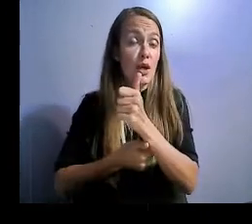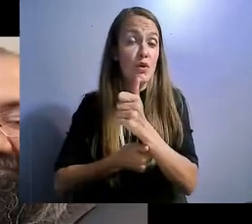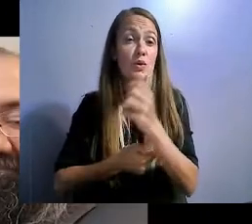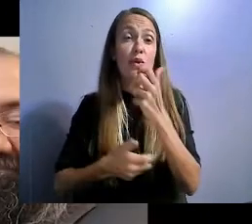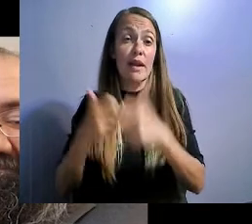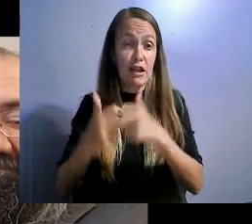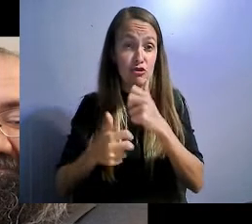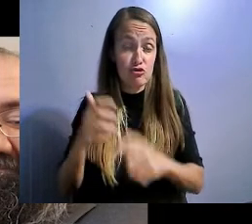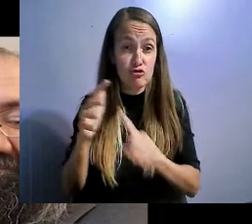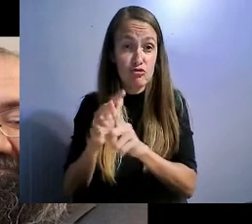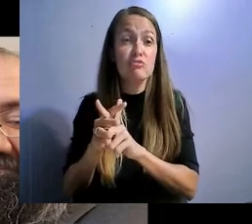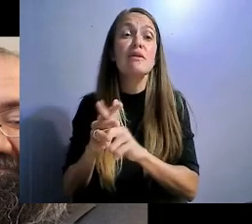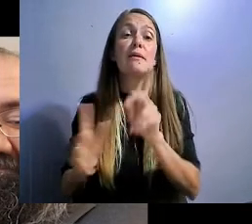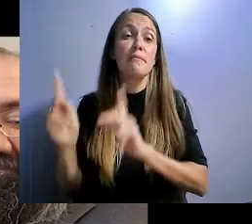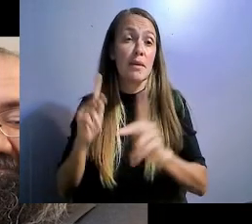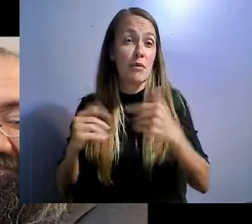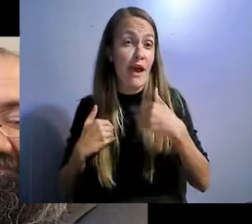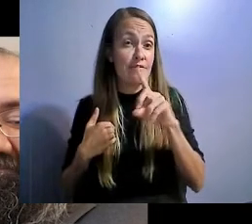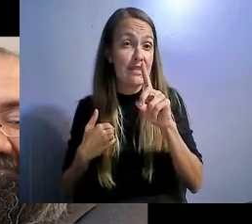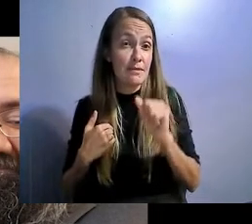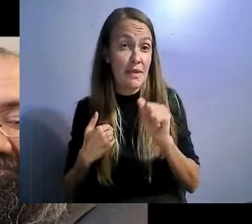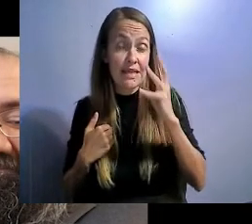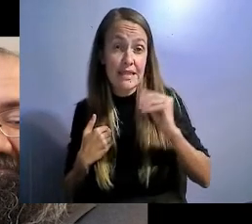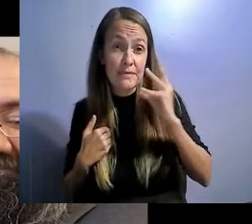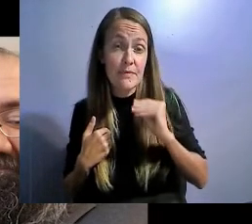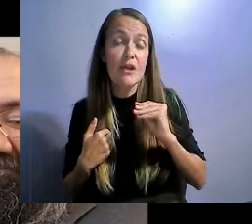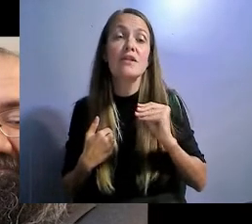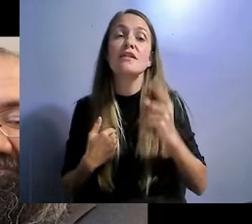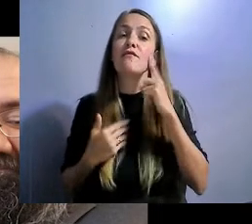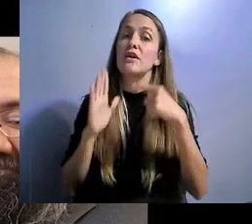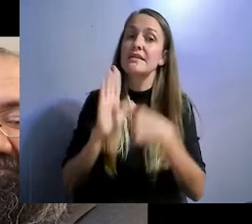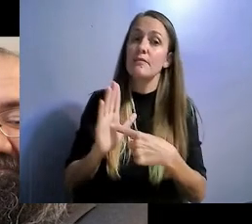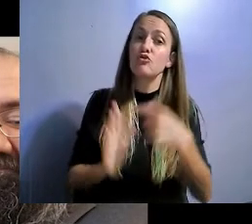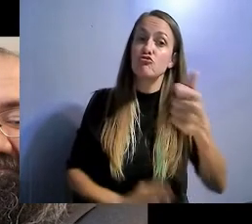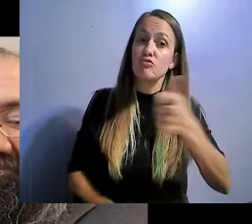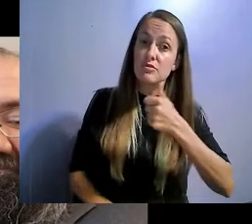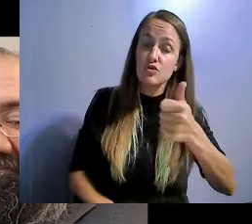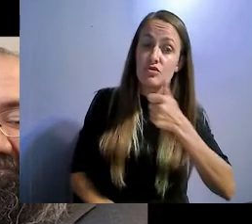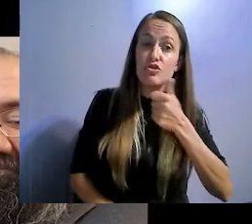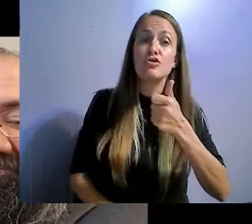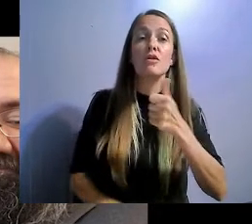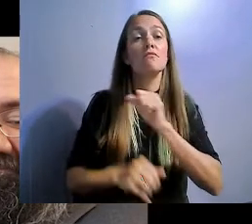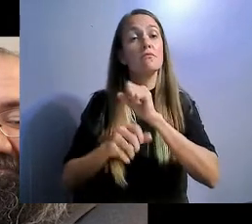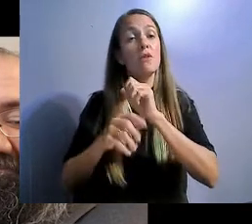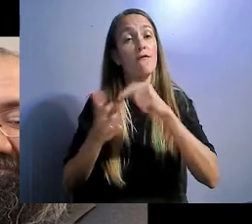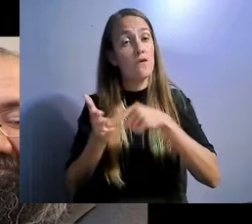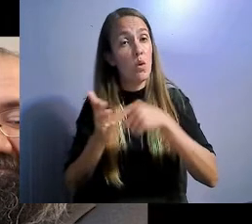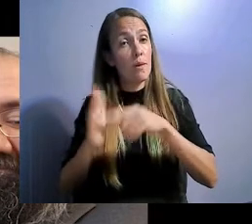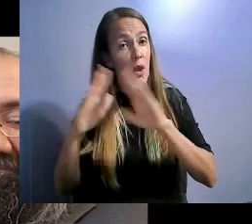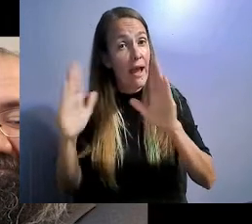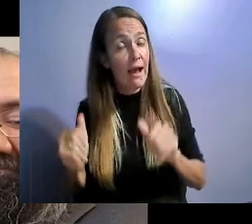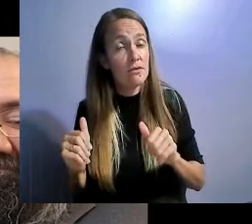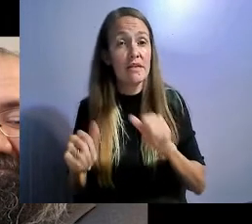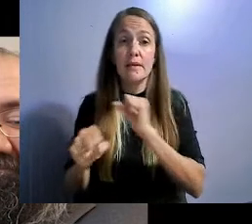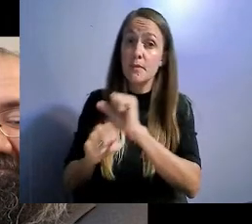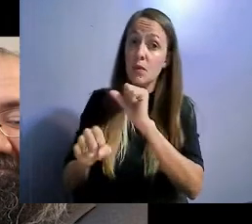affordable housing, employment, and equitable healthcare, are made possible by the incredible staff presented in